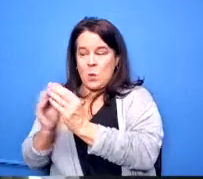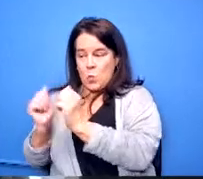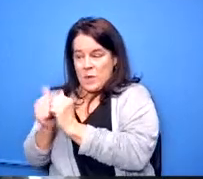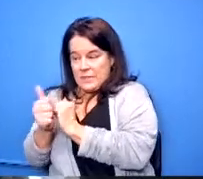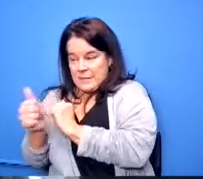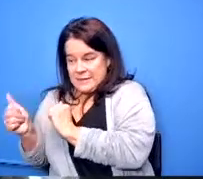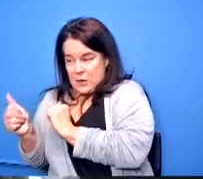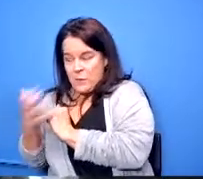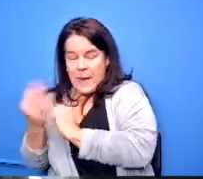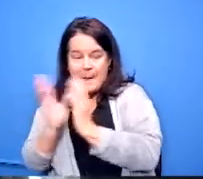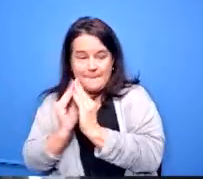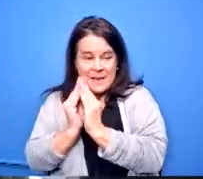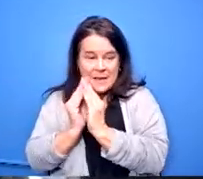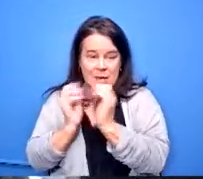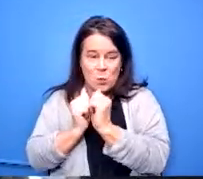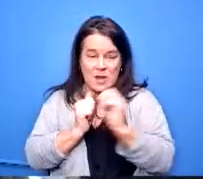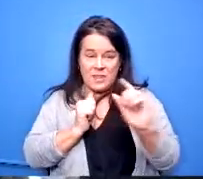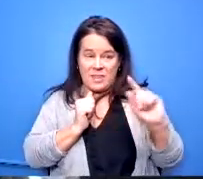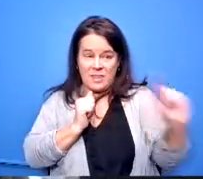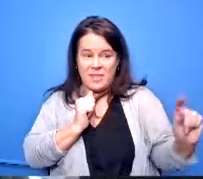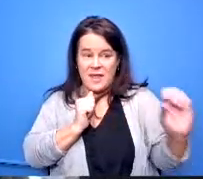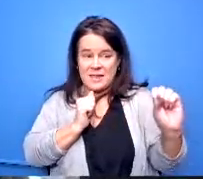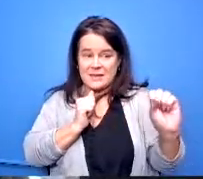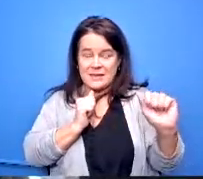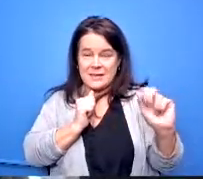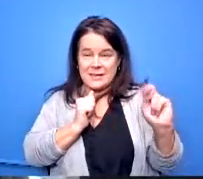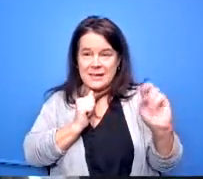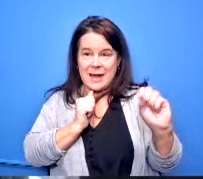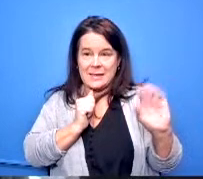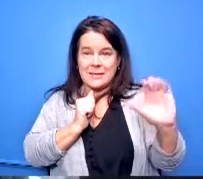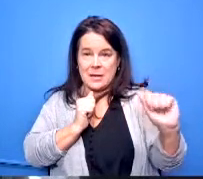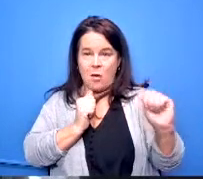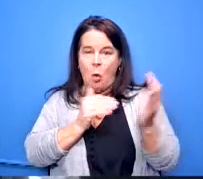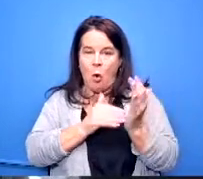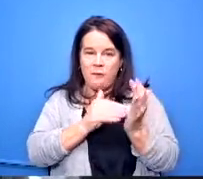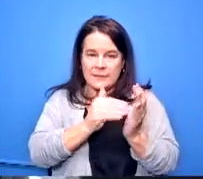couple times a month i know we've met maybe three times in the last couple weeks is to make sure